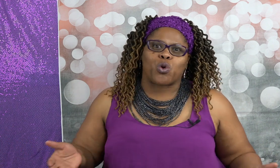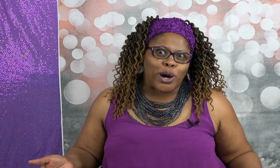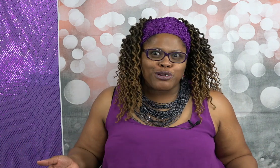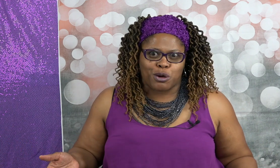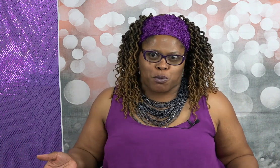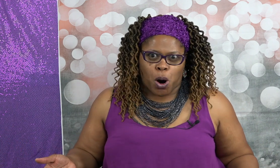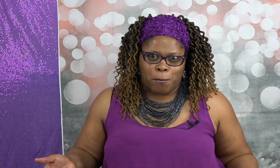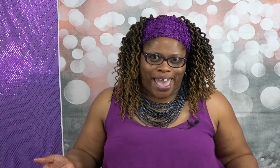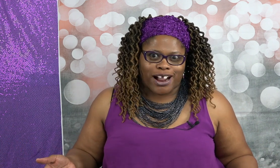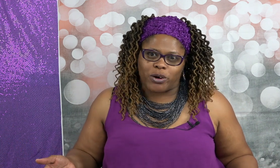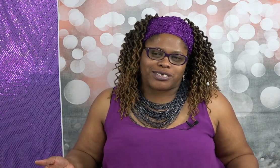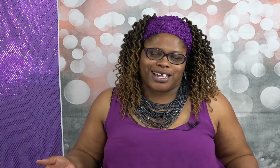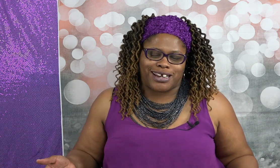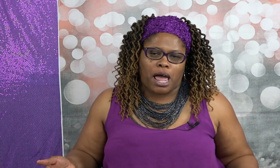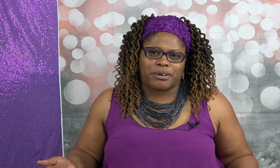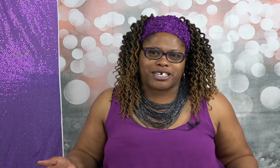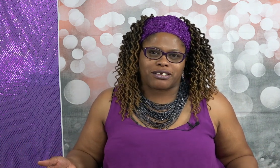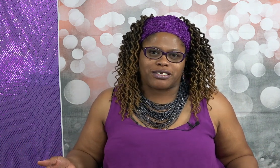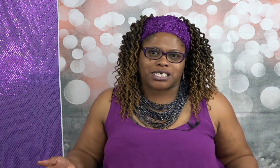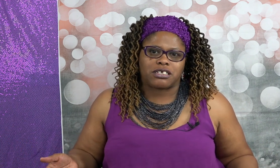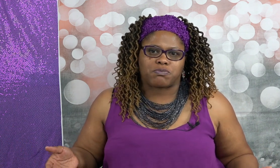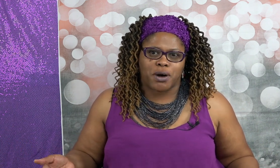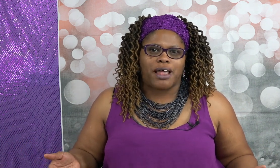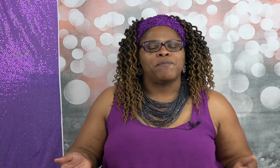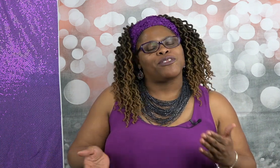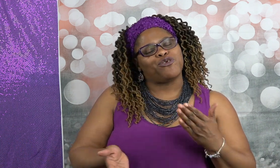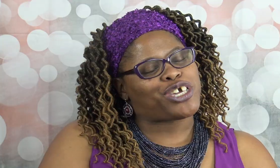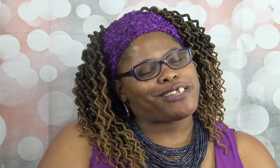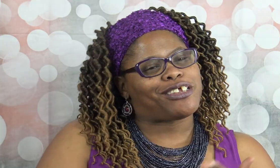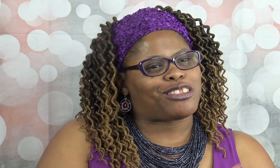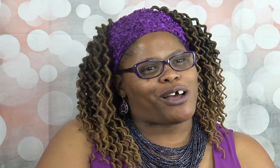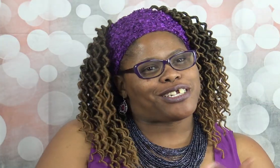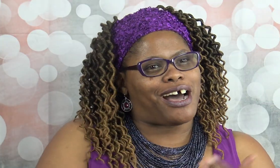words or backwards in that particular sense but you get the thought to